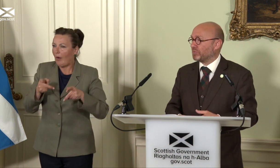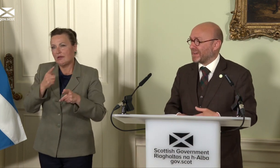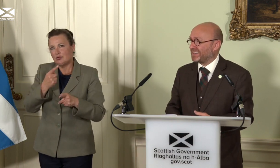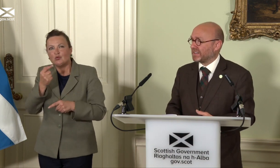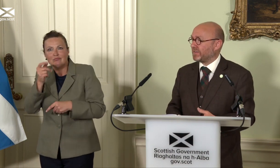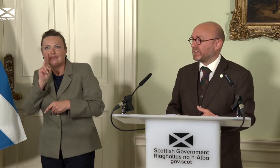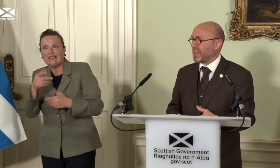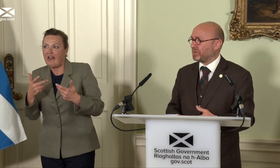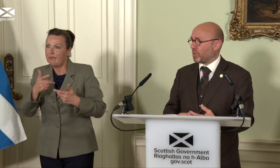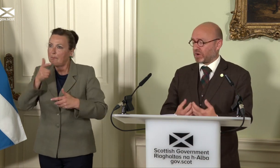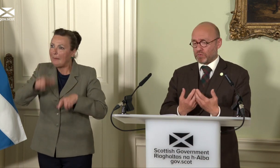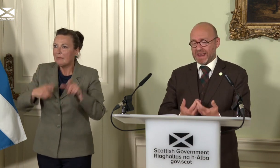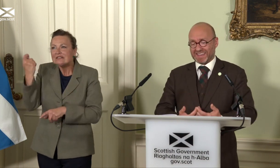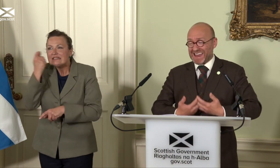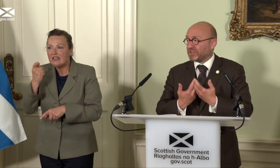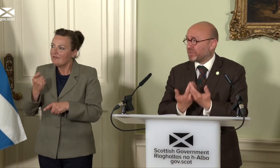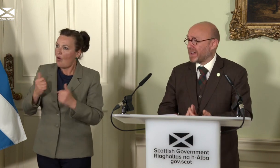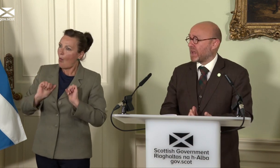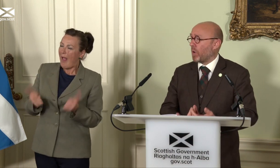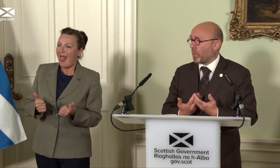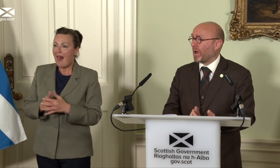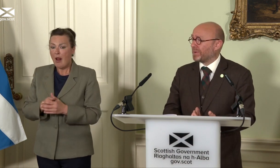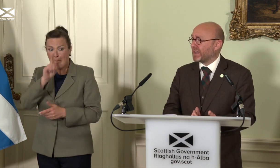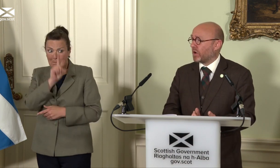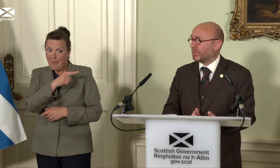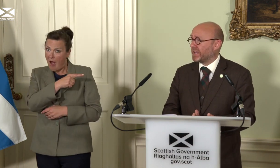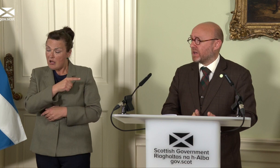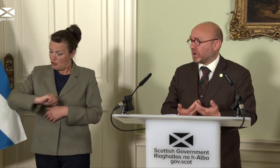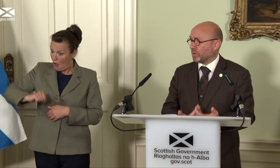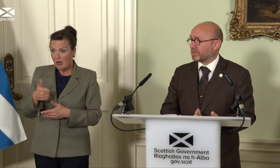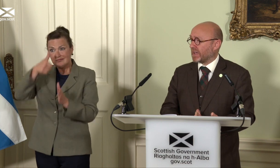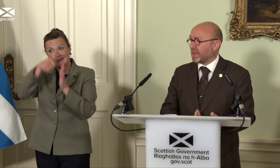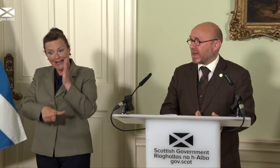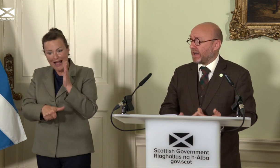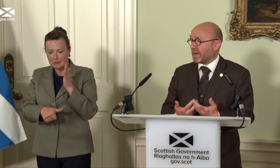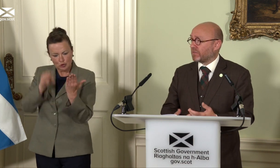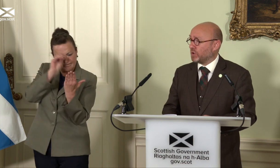really significant steps towards creating and defining what a wellbeing economy looks like. I have no